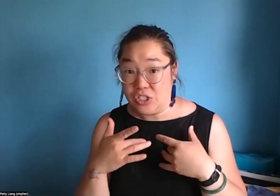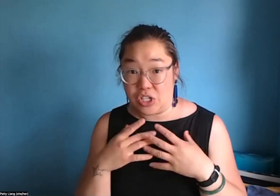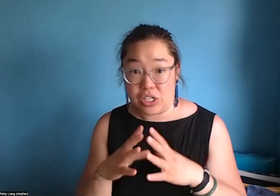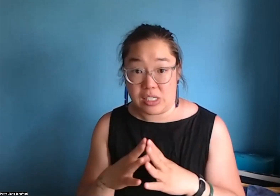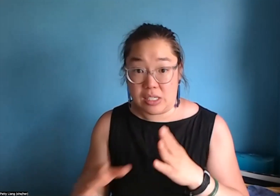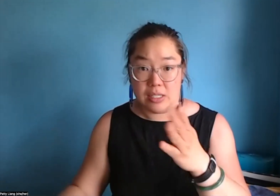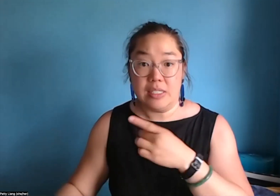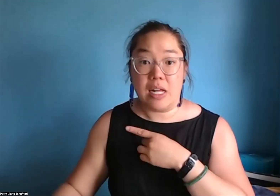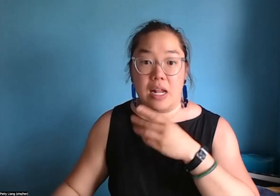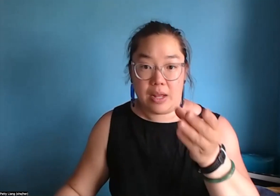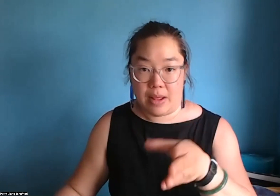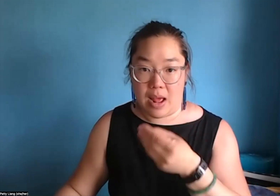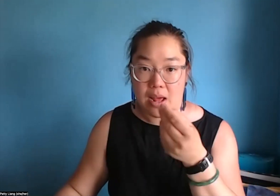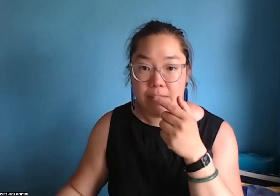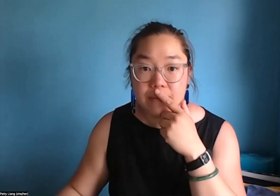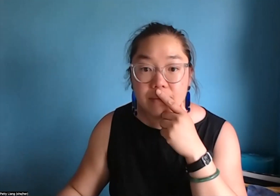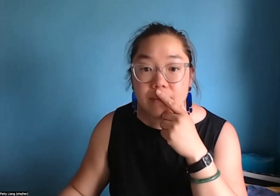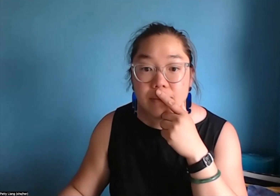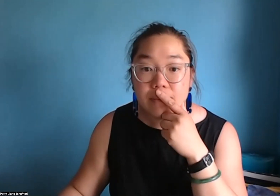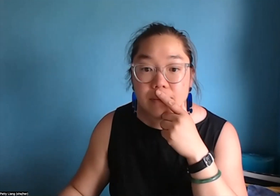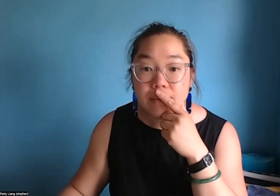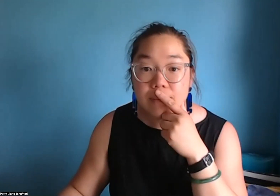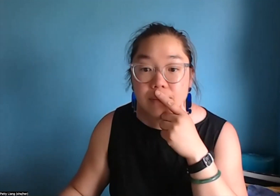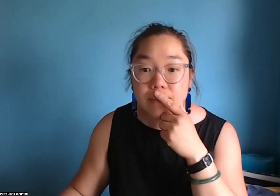Are there any questions? Oh Danica, you'd like to add something?